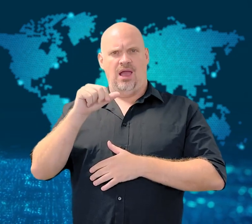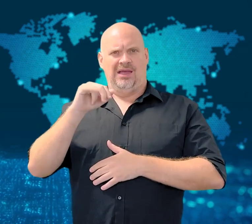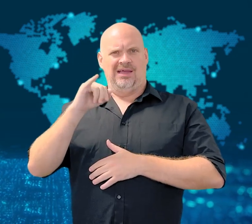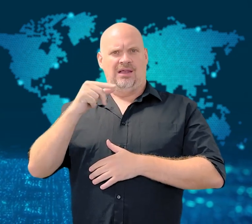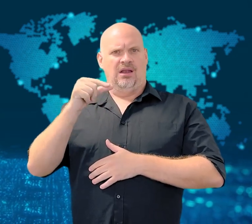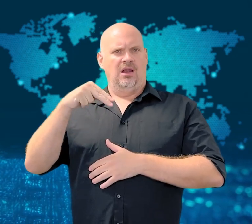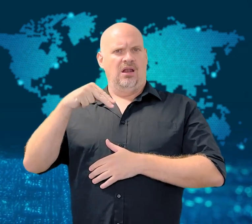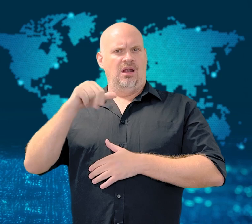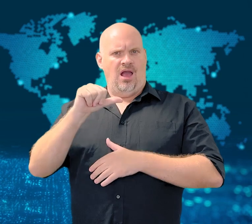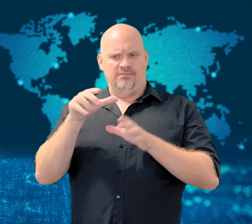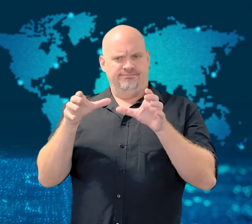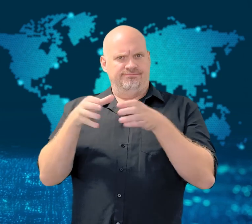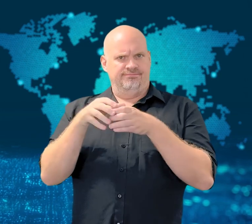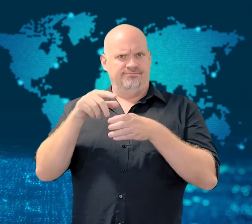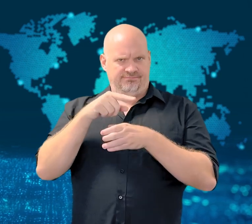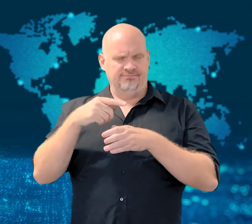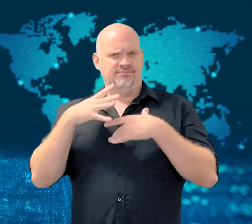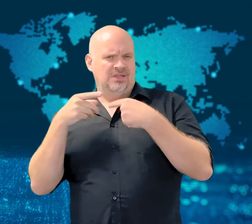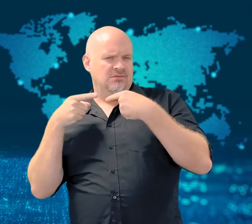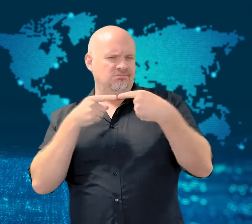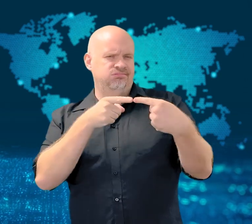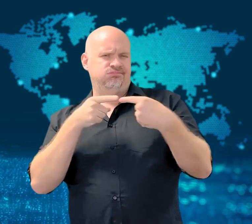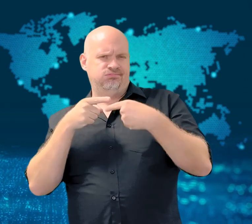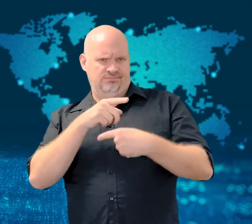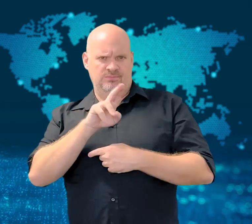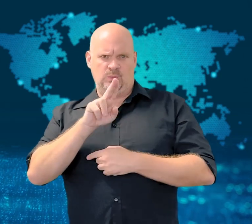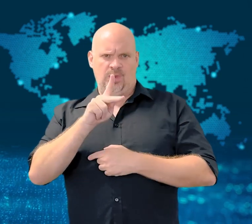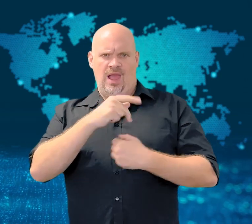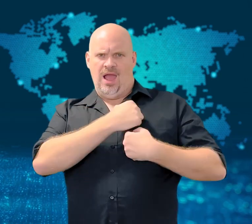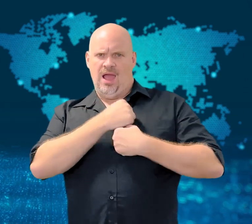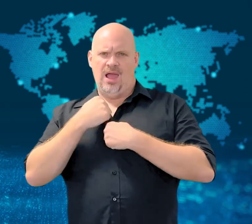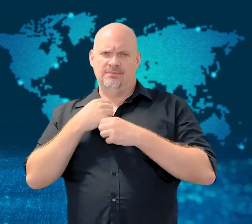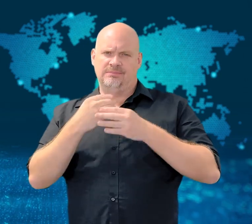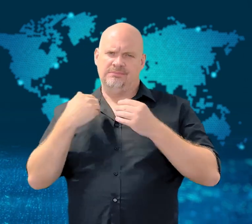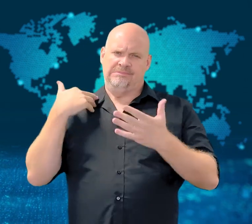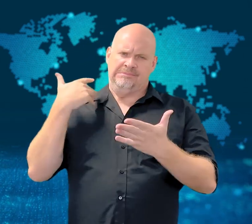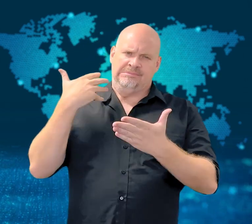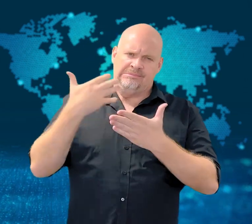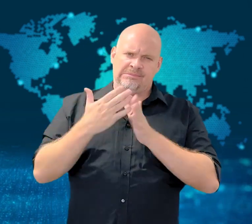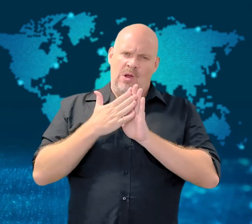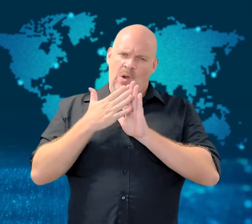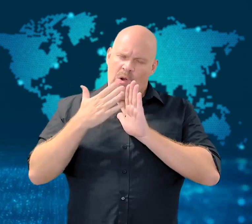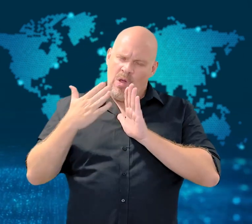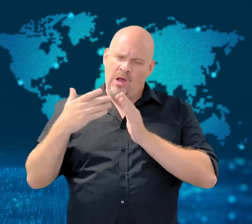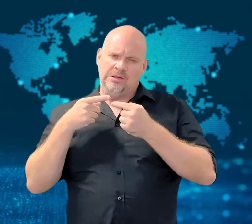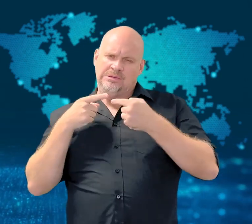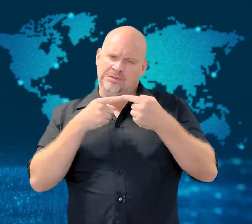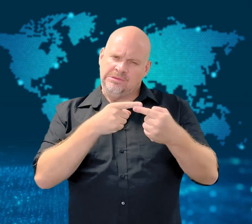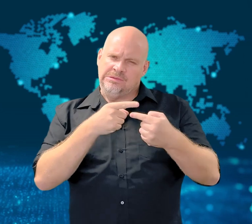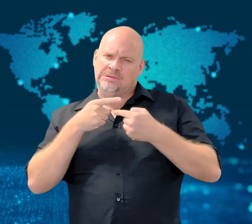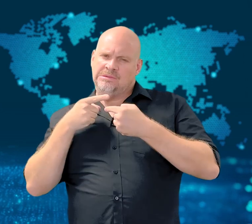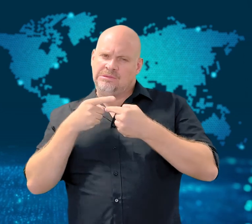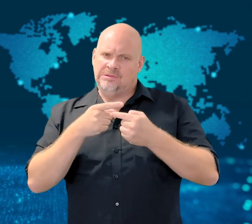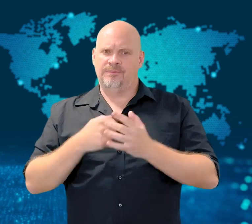The legal battle between the Lolldaiga community and the British was a long one,